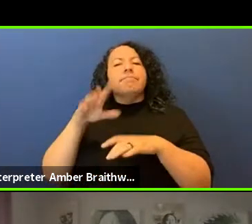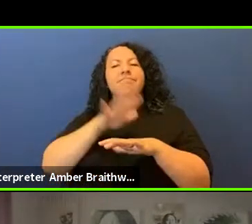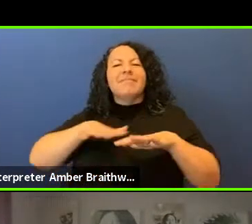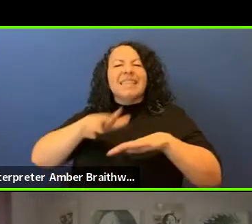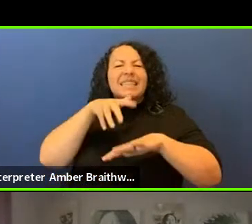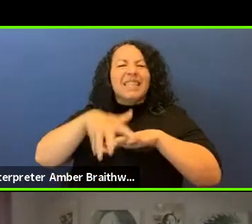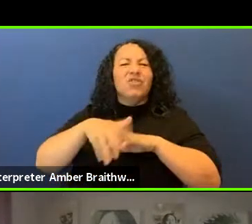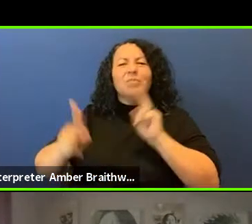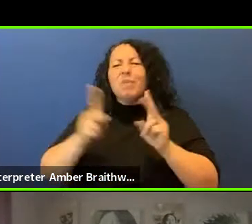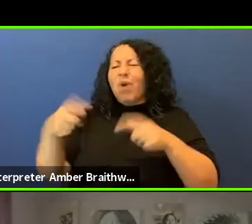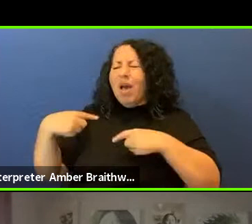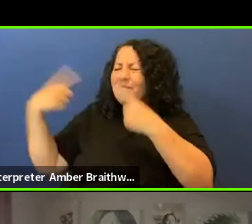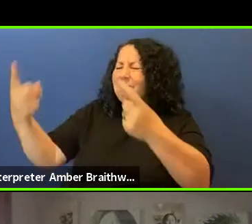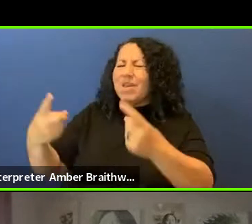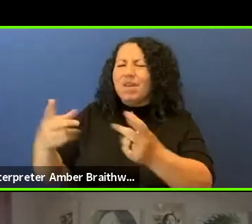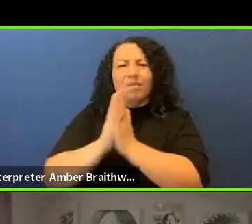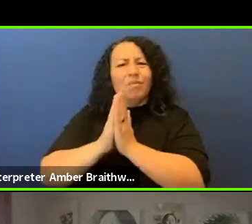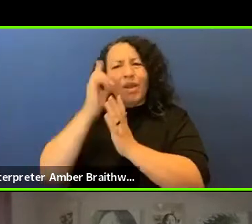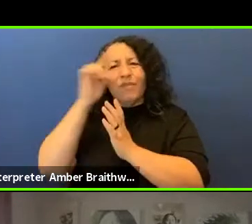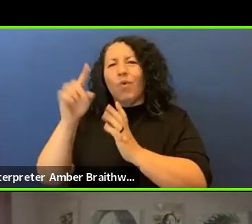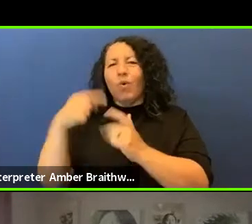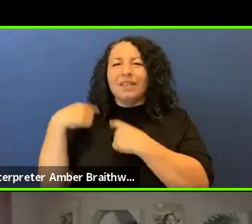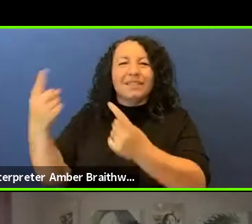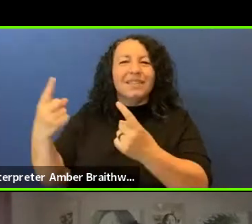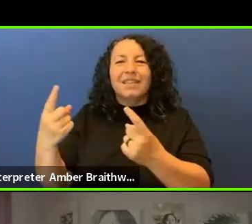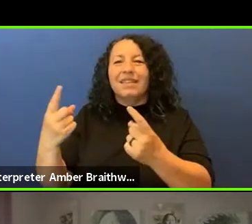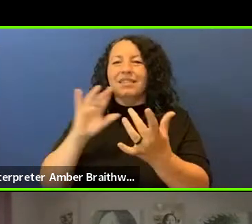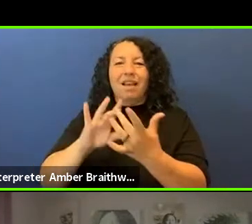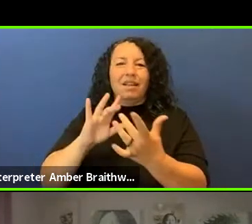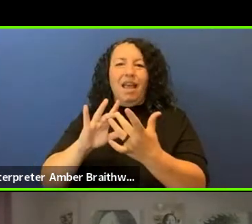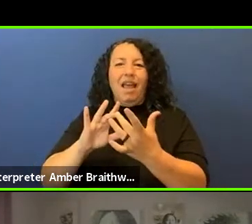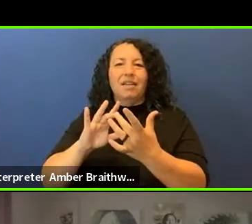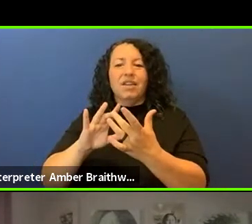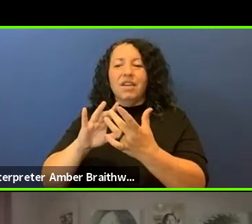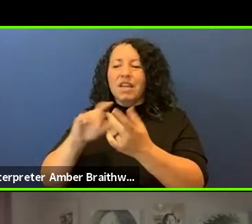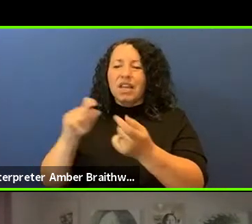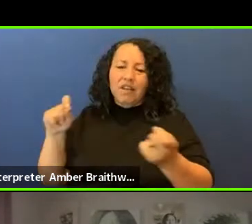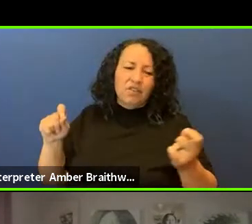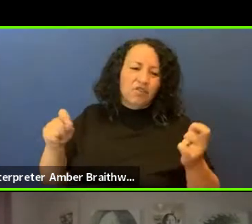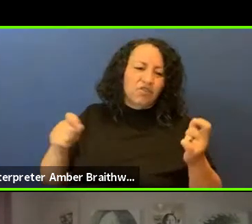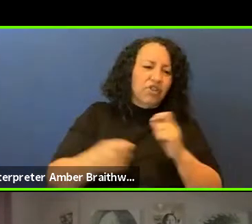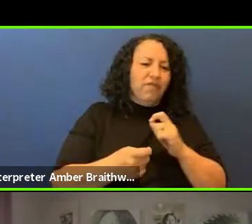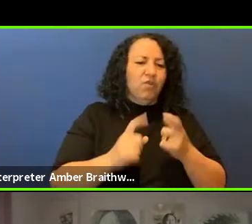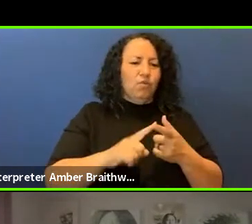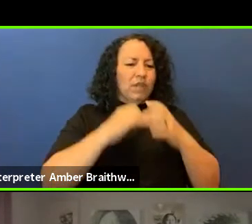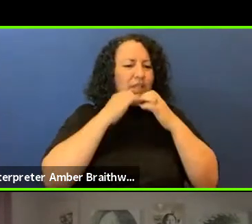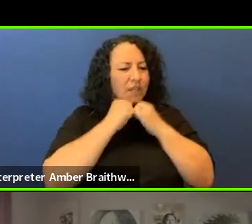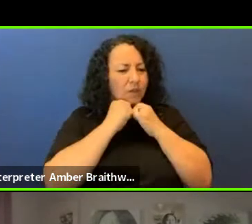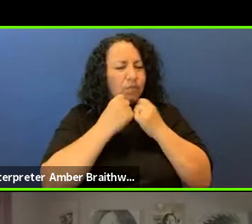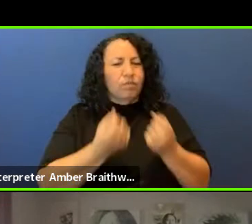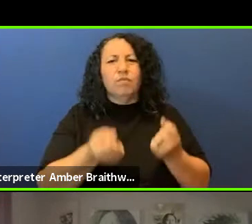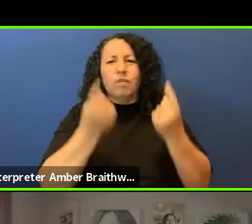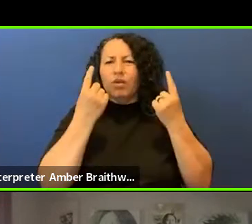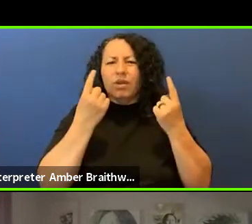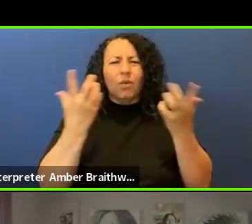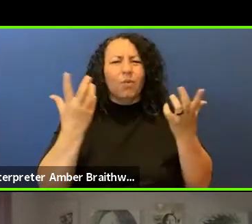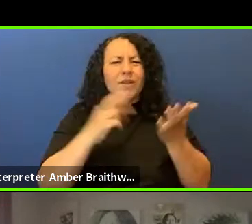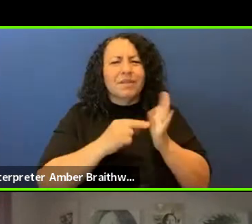since contact and that's a shift to the sacred, to understand really what the sacred means, what